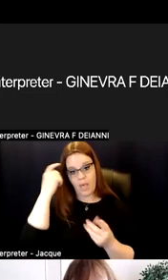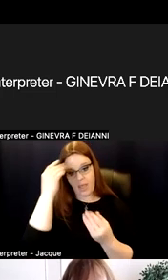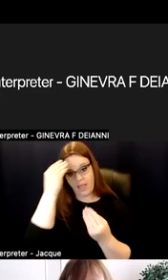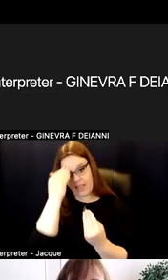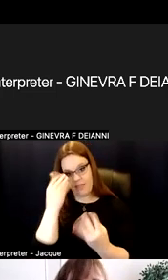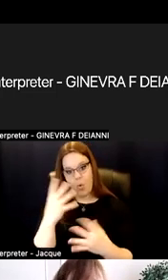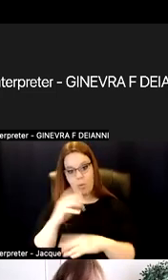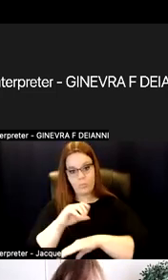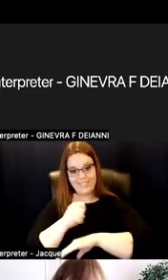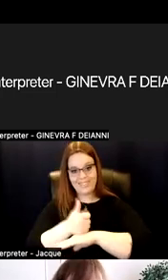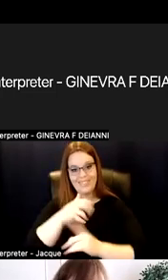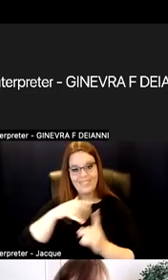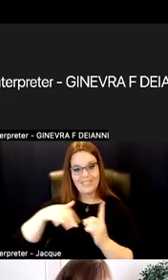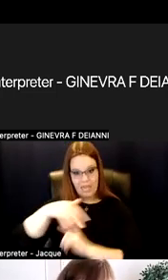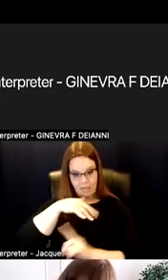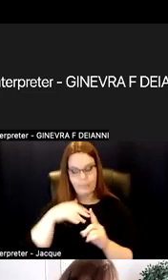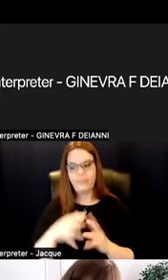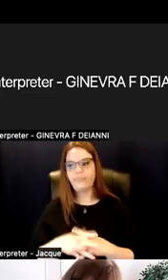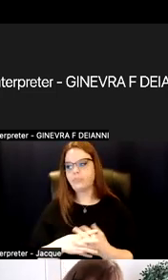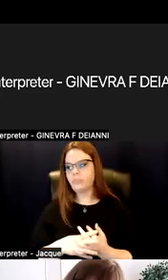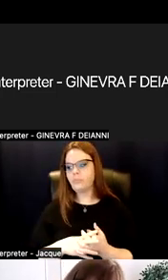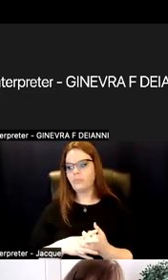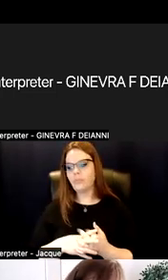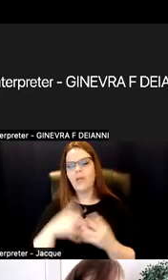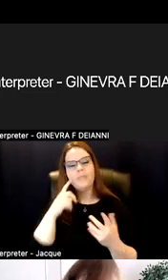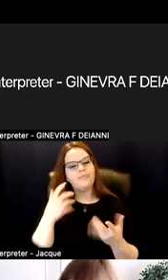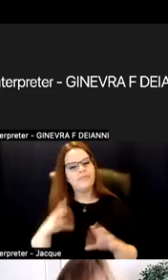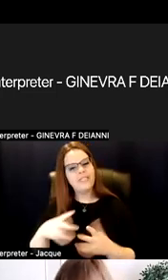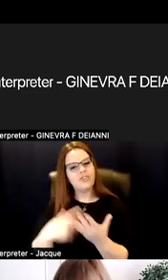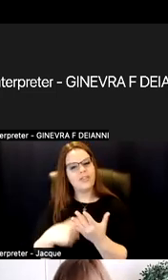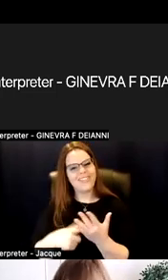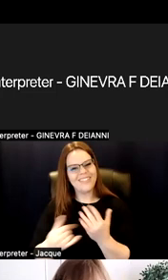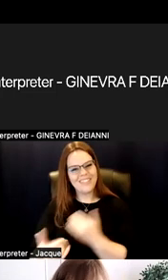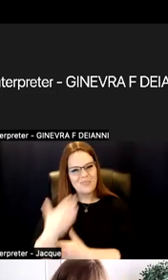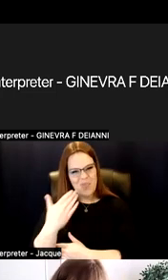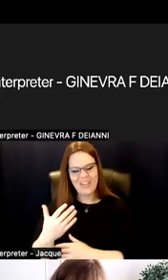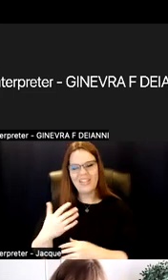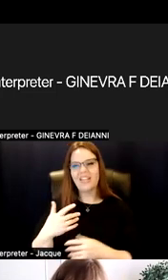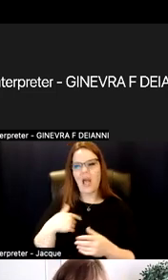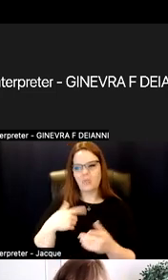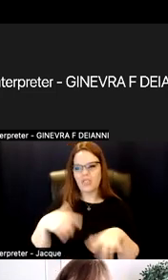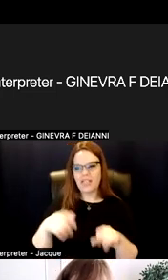And because we've had this conversation this morning about this, I'm going to just a little more time here.